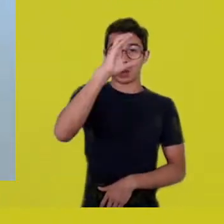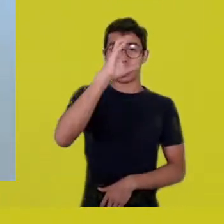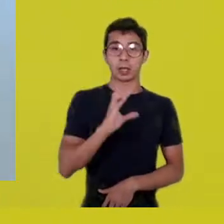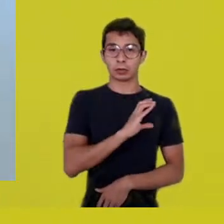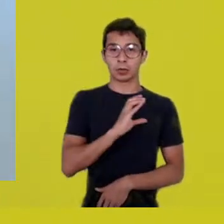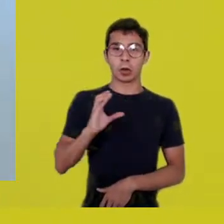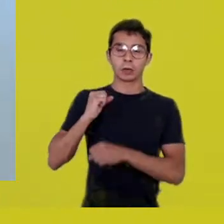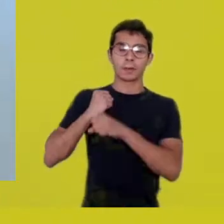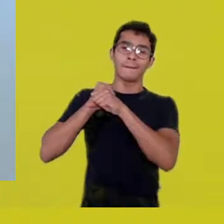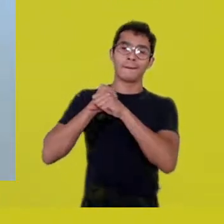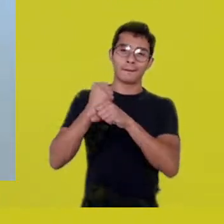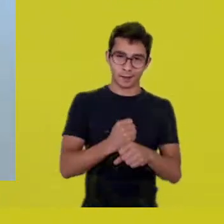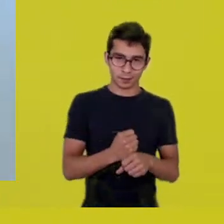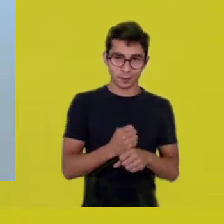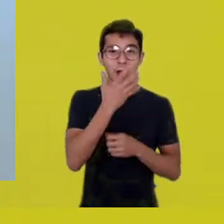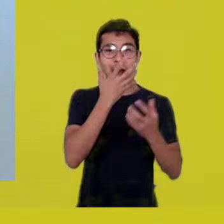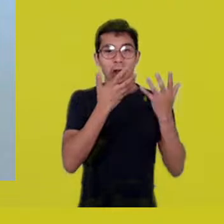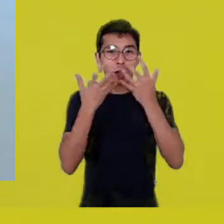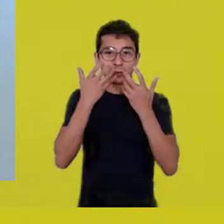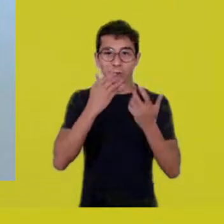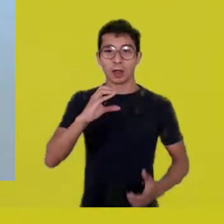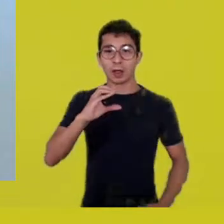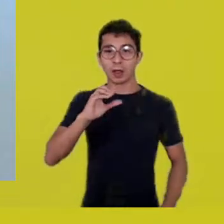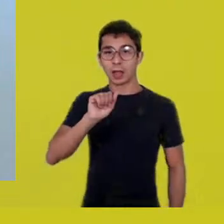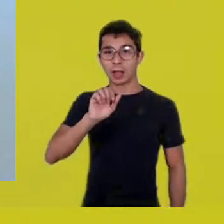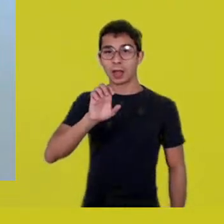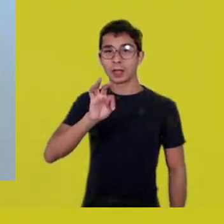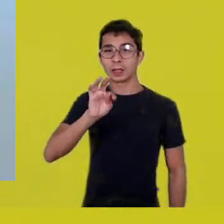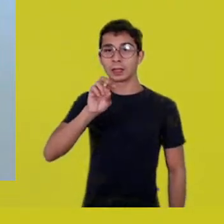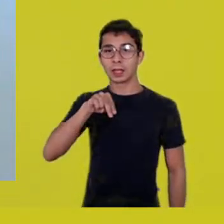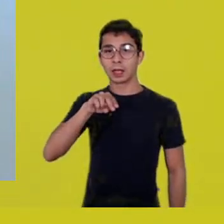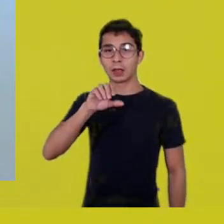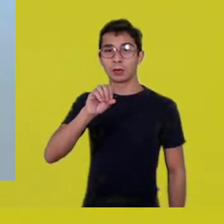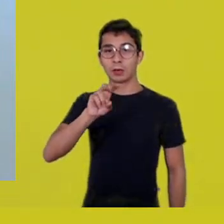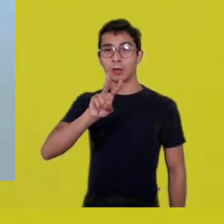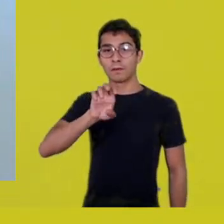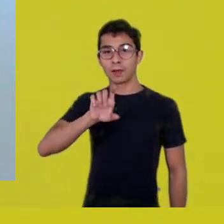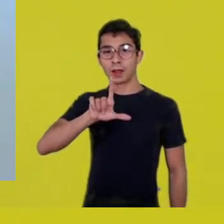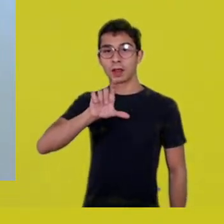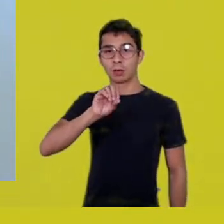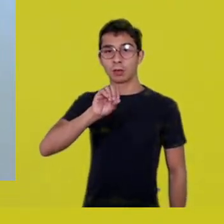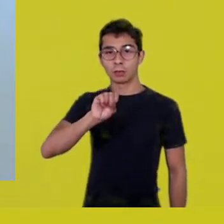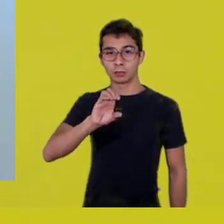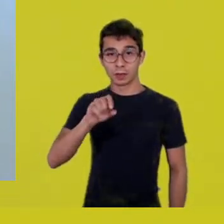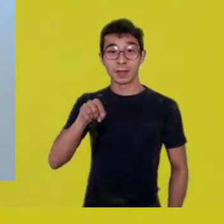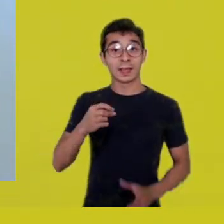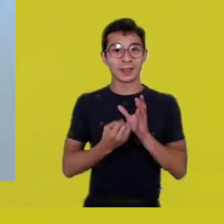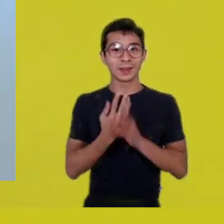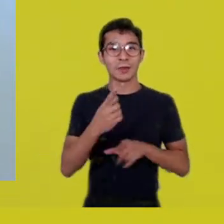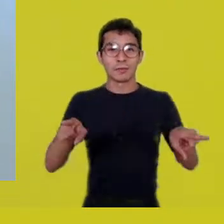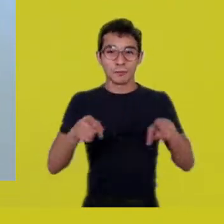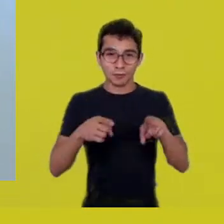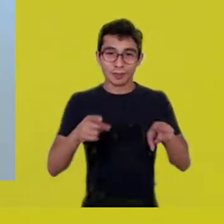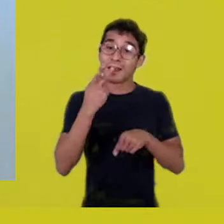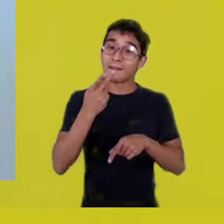was delivering this message. It’s as if that was a big smokescreen